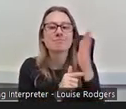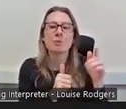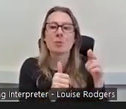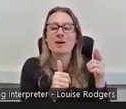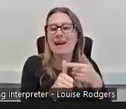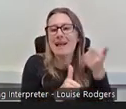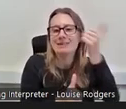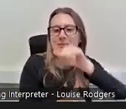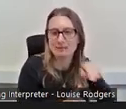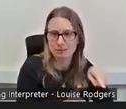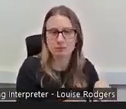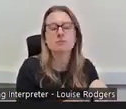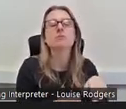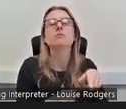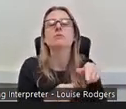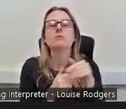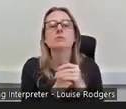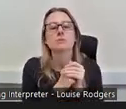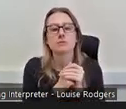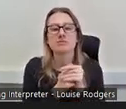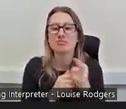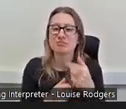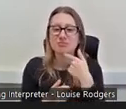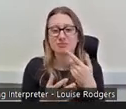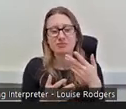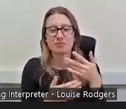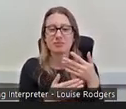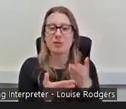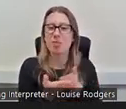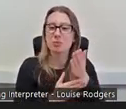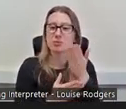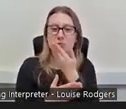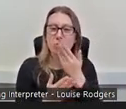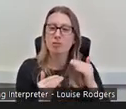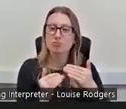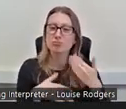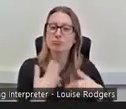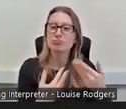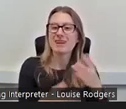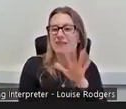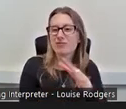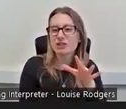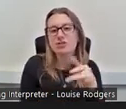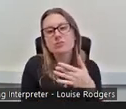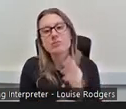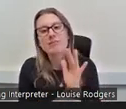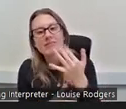was pretty much average going through school, towards fifth and sixth year the pressure's